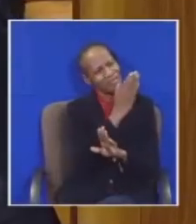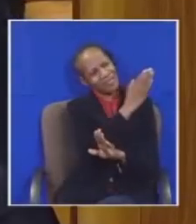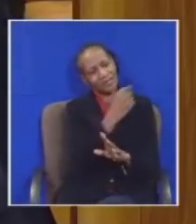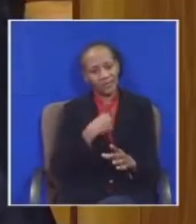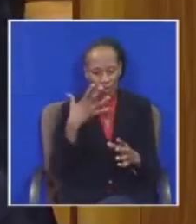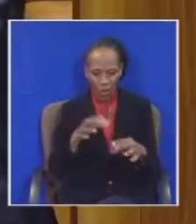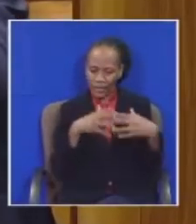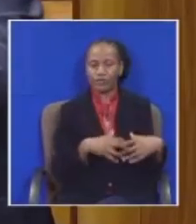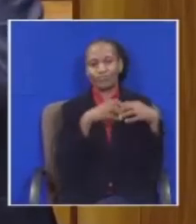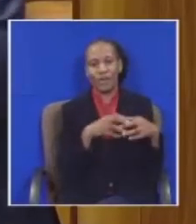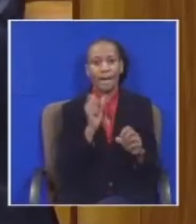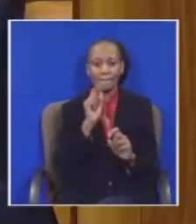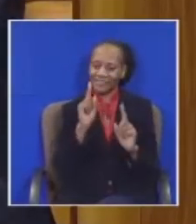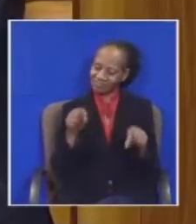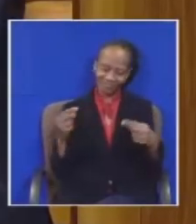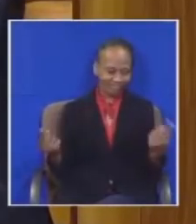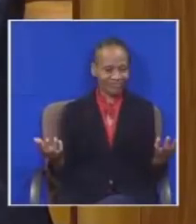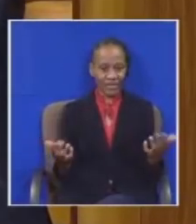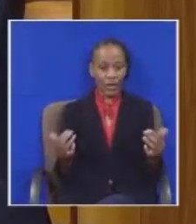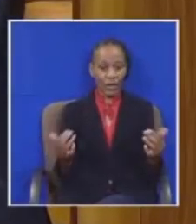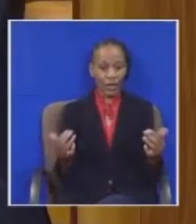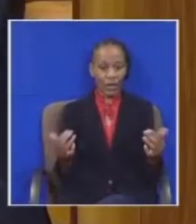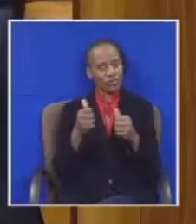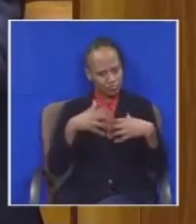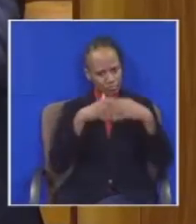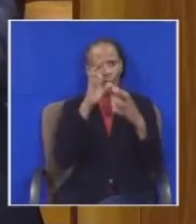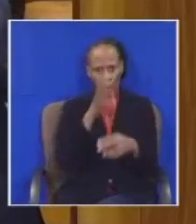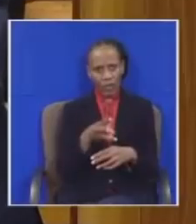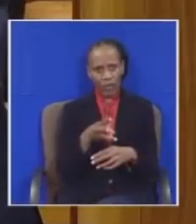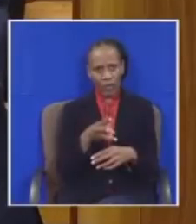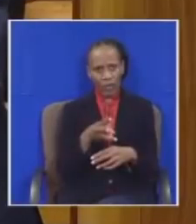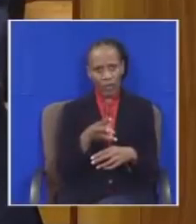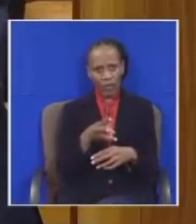I'm ready after the judgment. I am going to establish it immediately